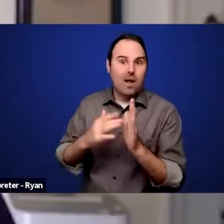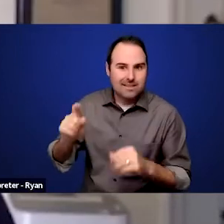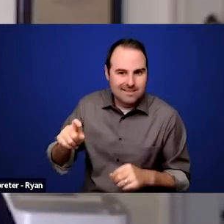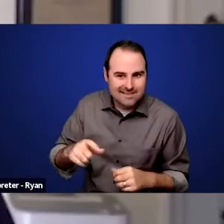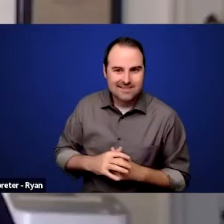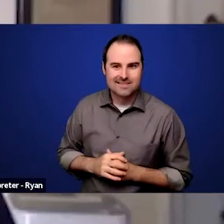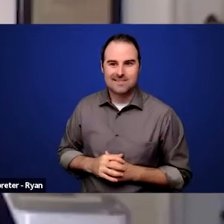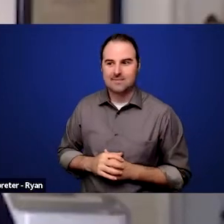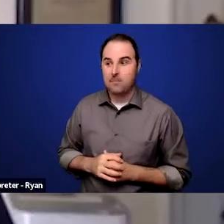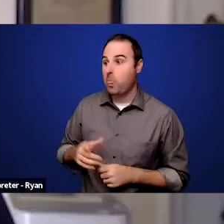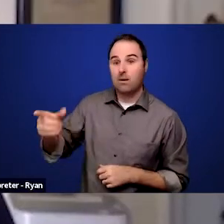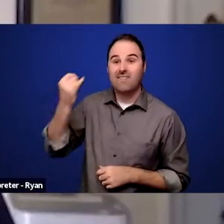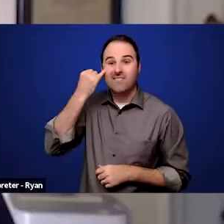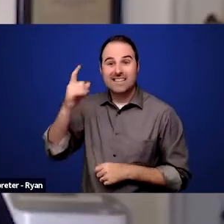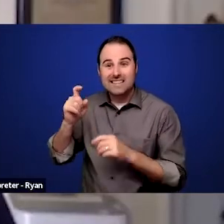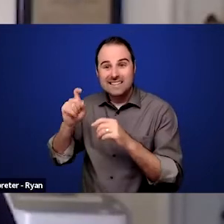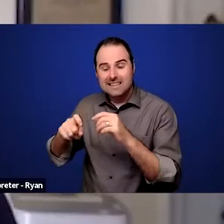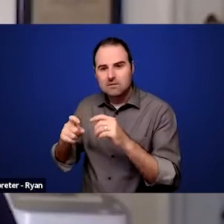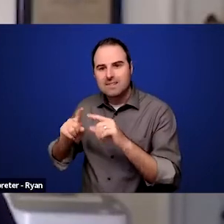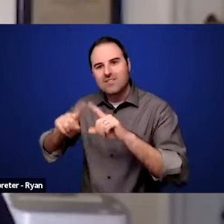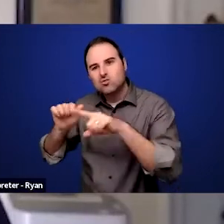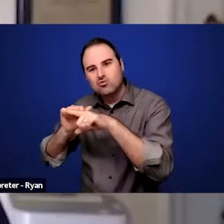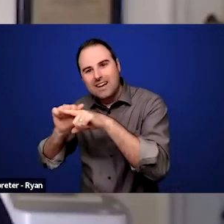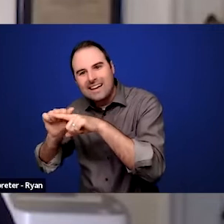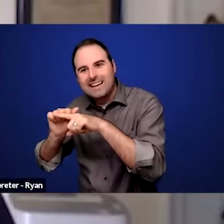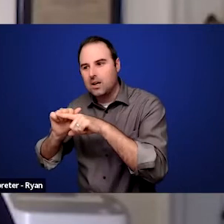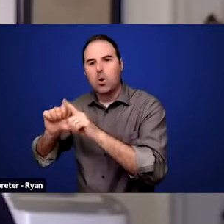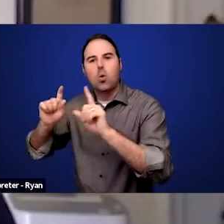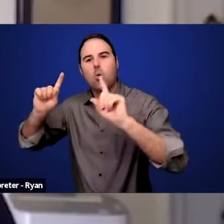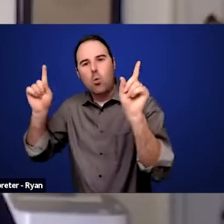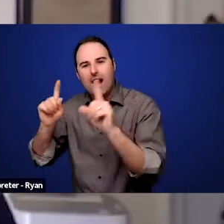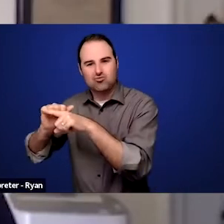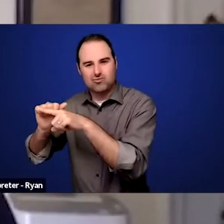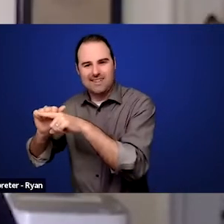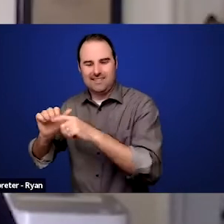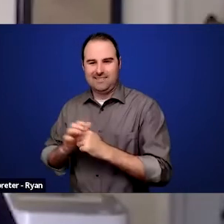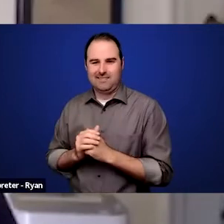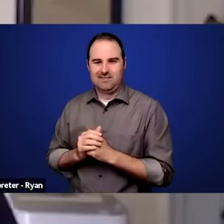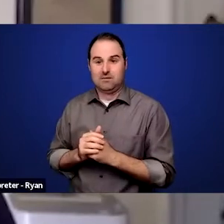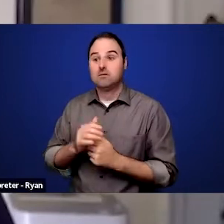Are agencies like the Departments of Rehabilitation being given the financial support they need